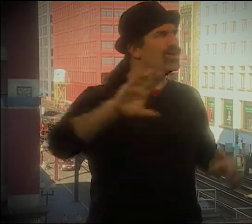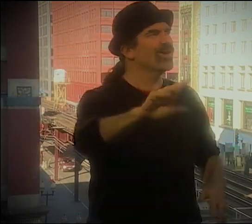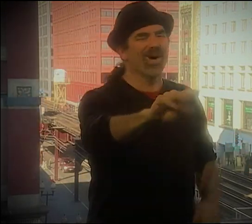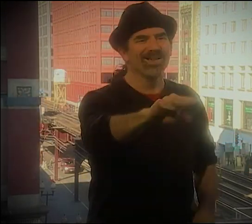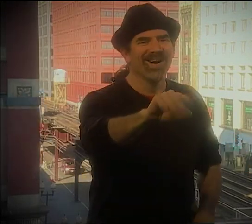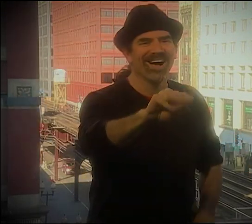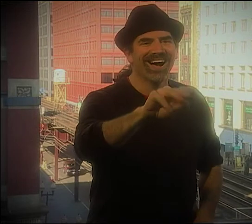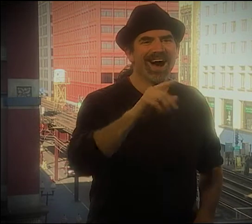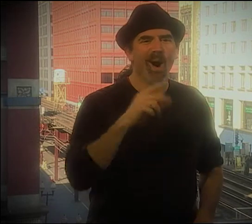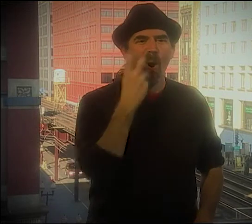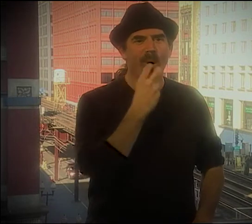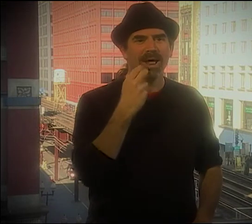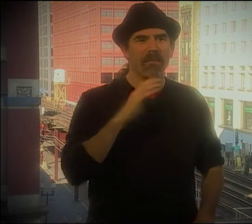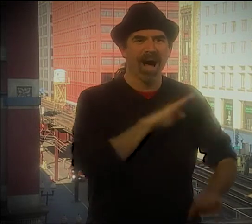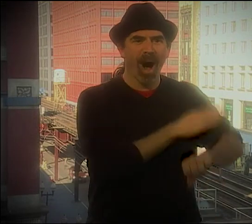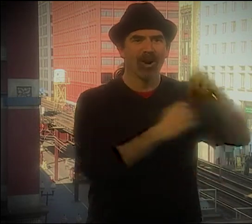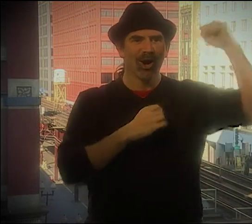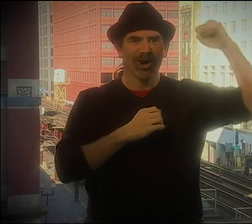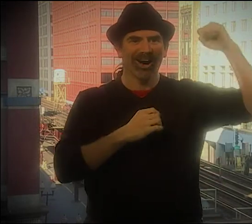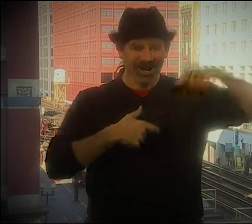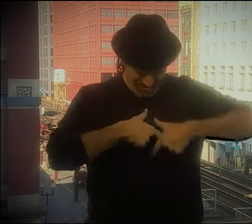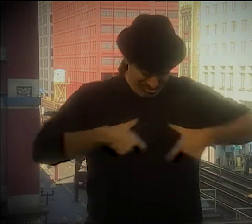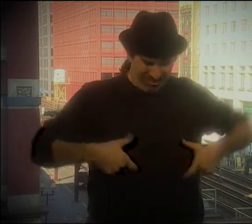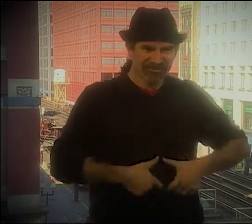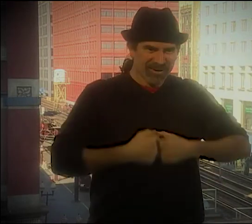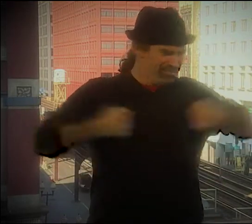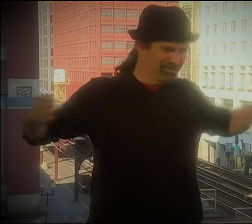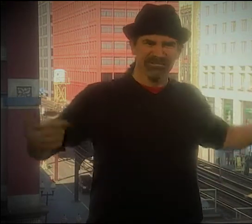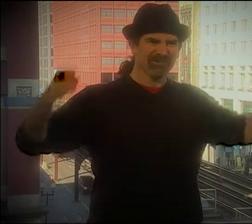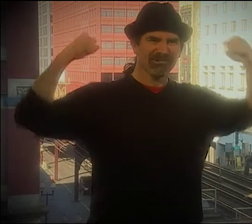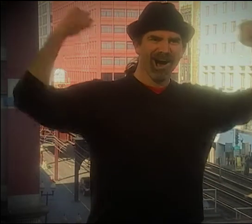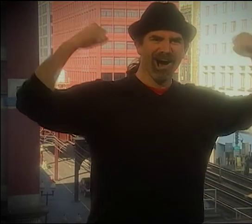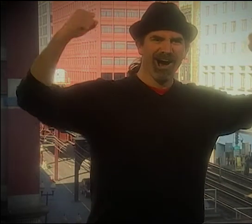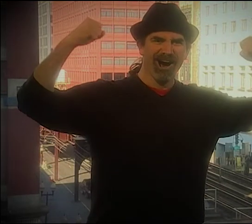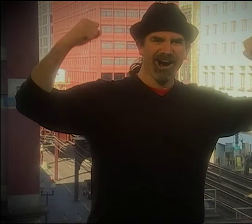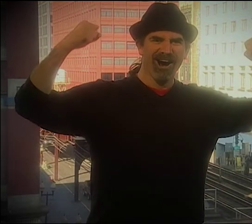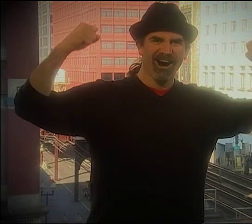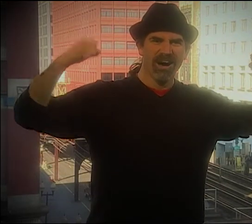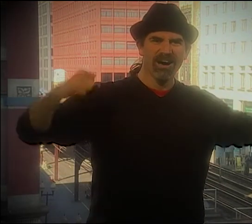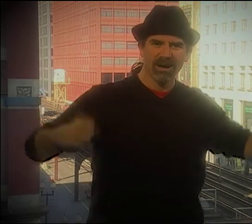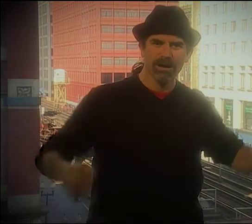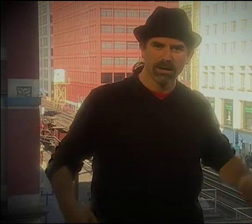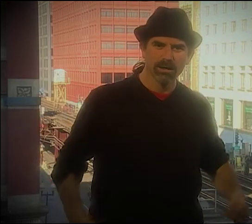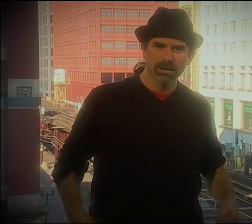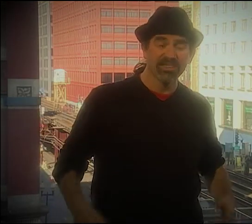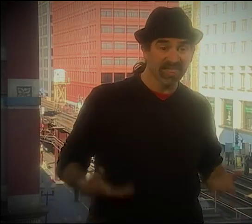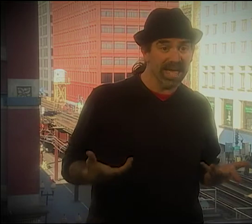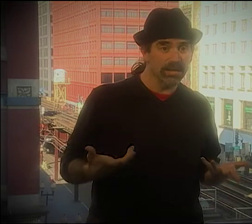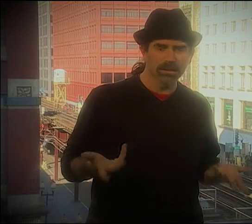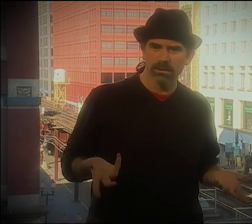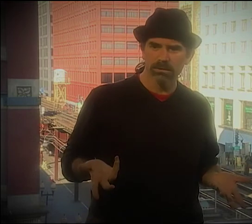AT THE END OF IT, I EXPOSE IT, AND IT SAYS, "ORALISM WORKS." NO, NO, NO, NO, NO.